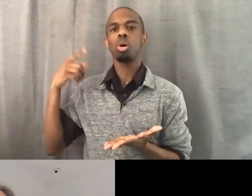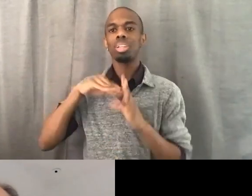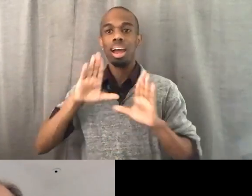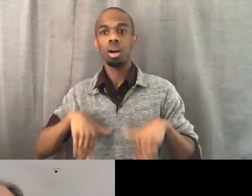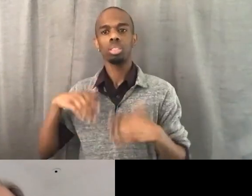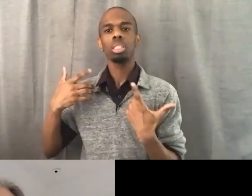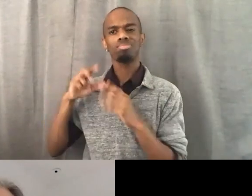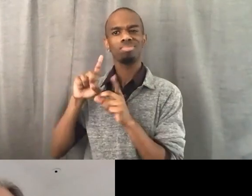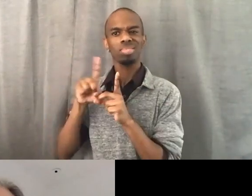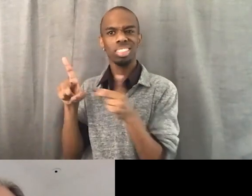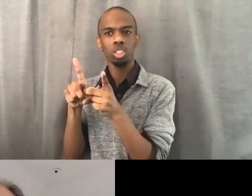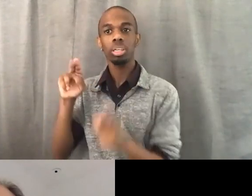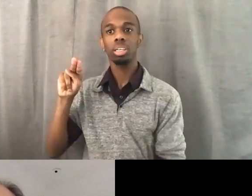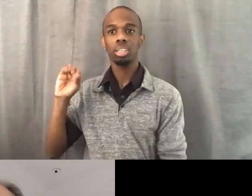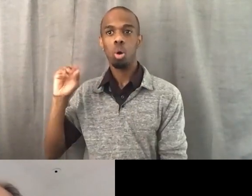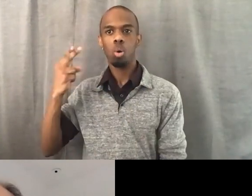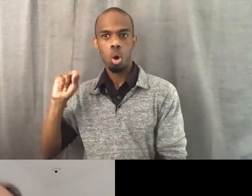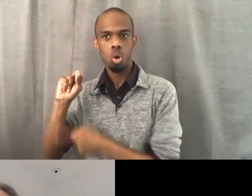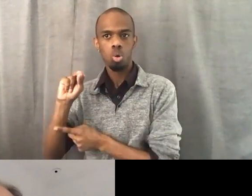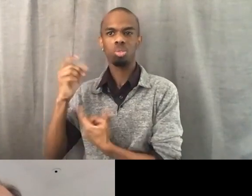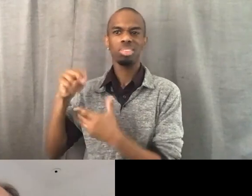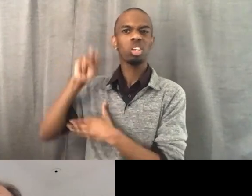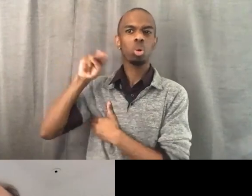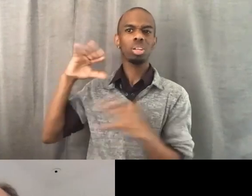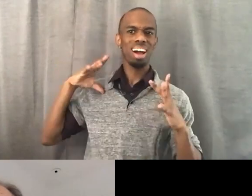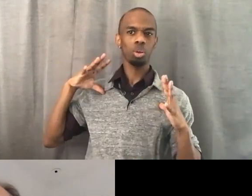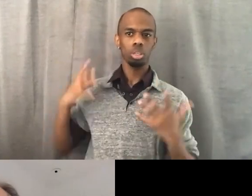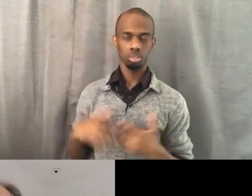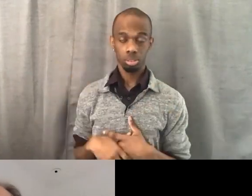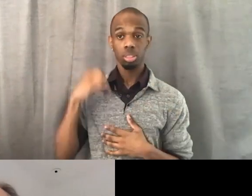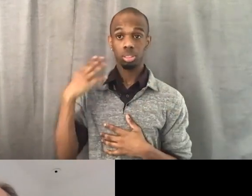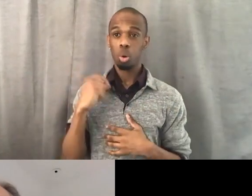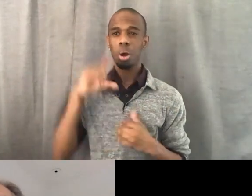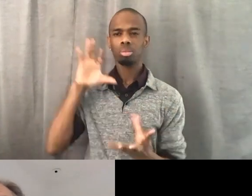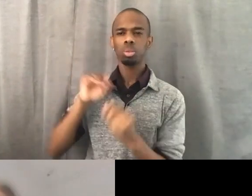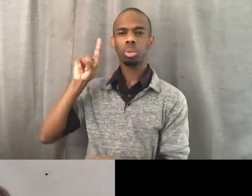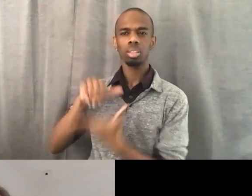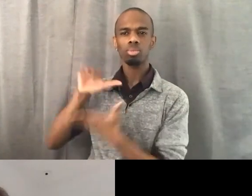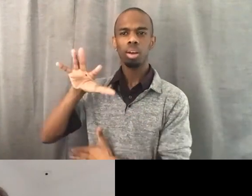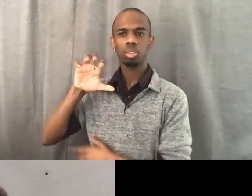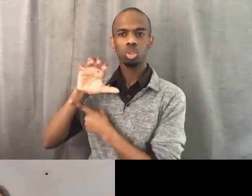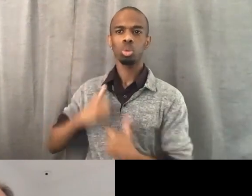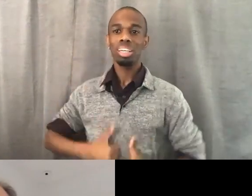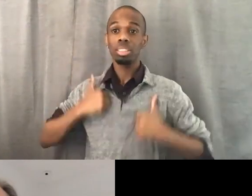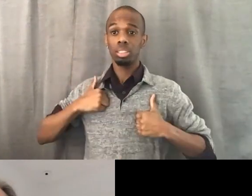And 1500 residential units, and right now only 20% of them